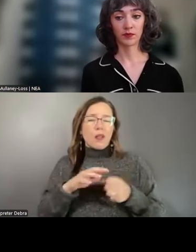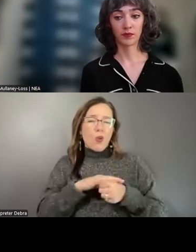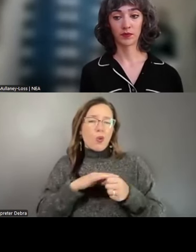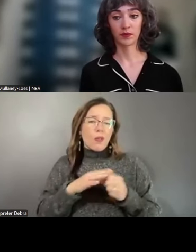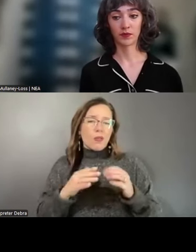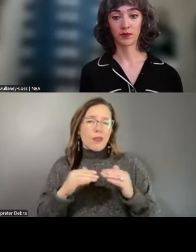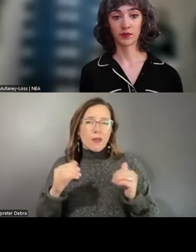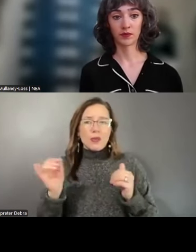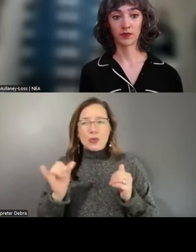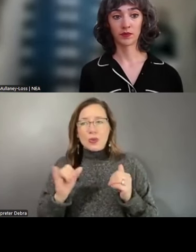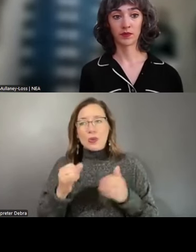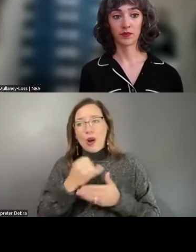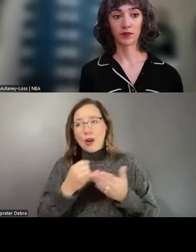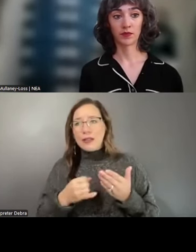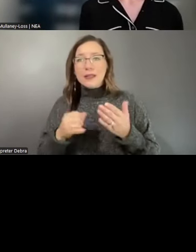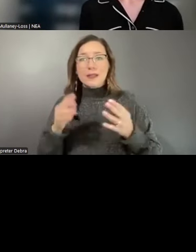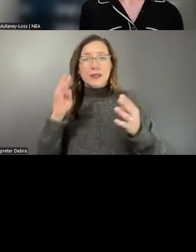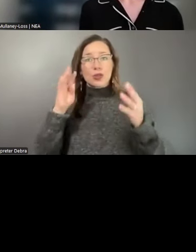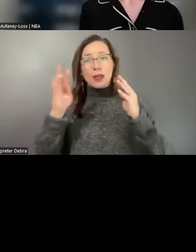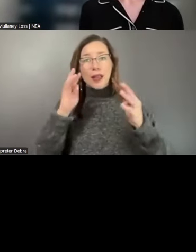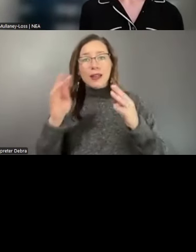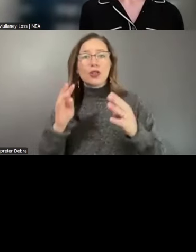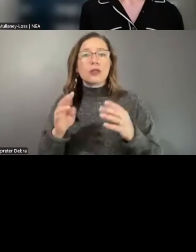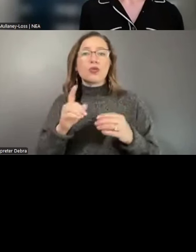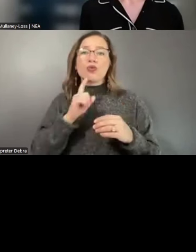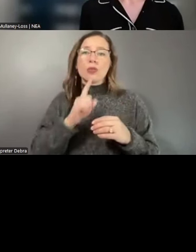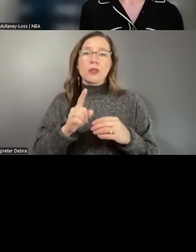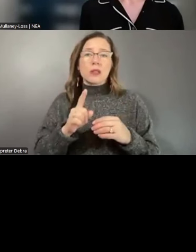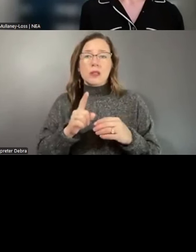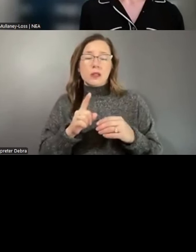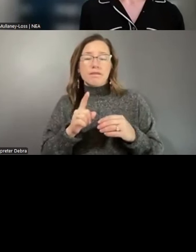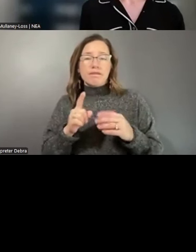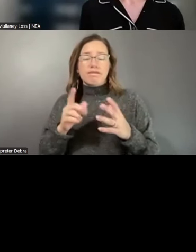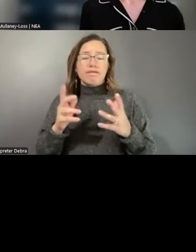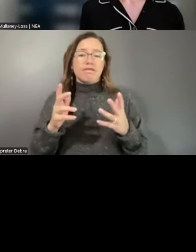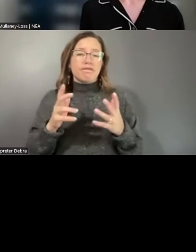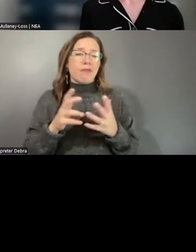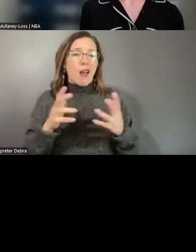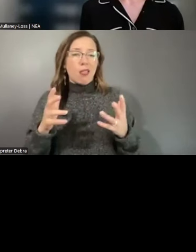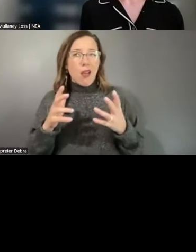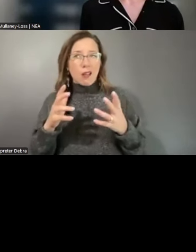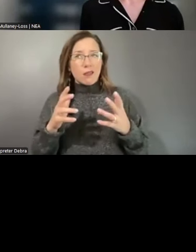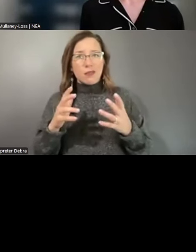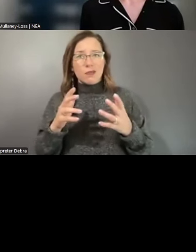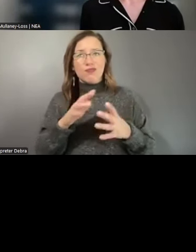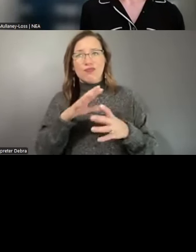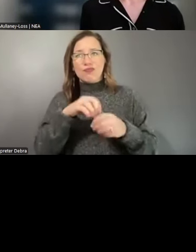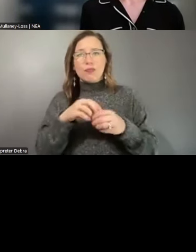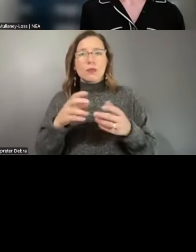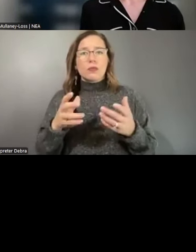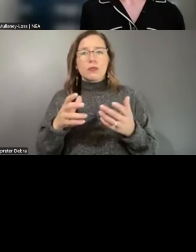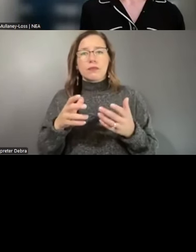their artists, their creations really don't get much play. And so has that been part of